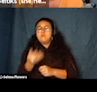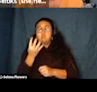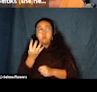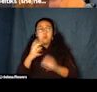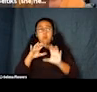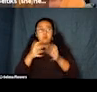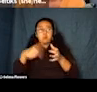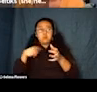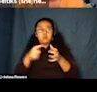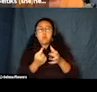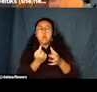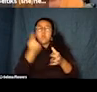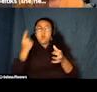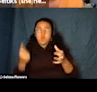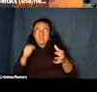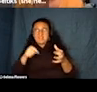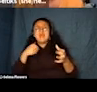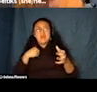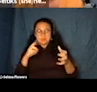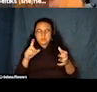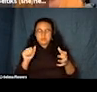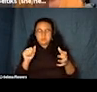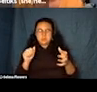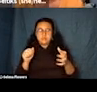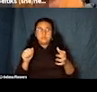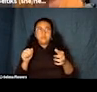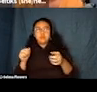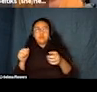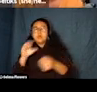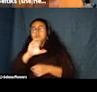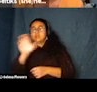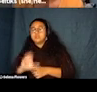to mention we're living in a time of COVID where the amount of disabilities is rapidly increasing every day